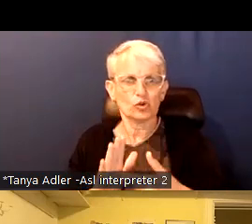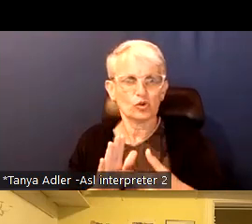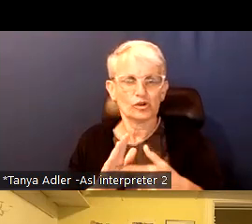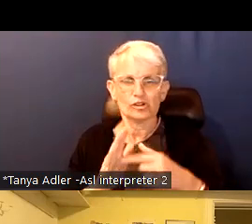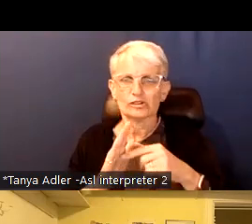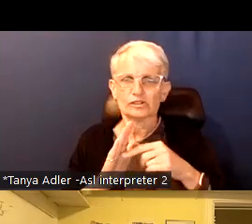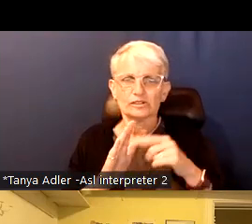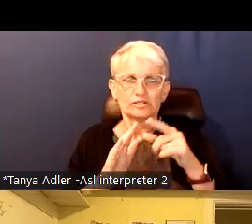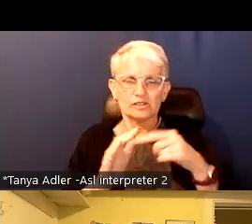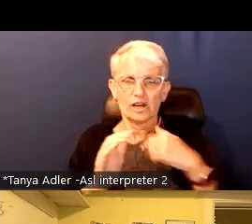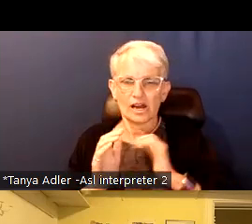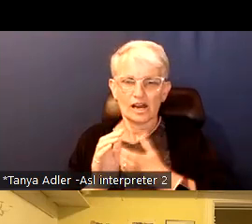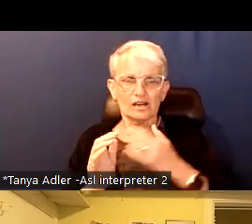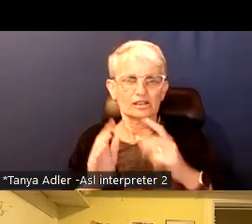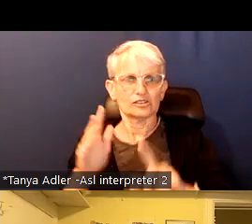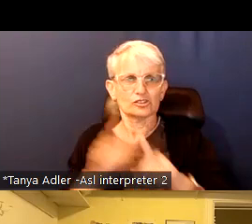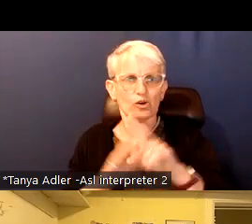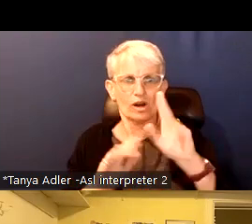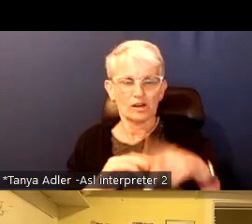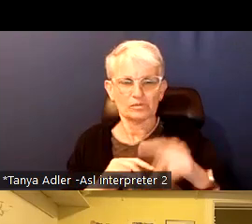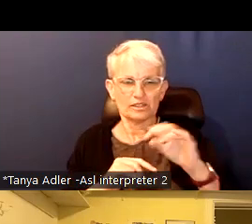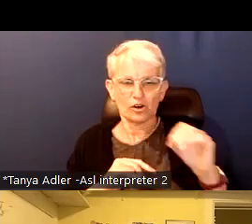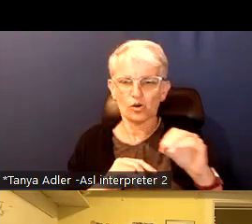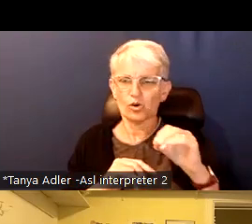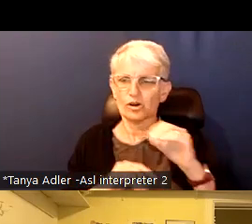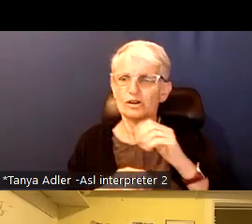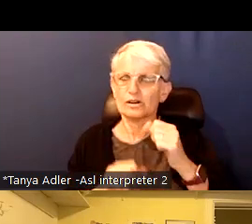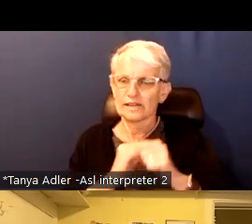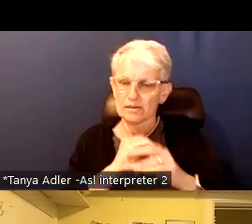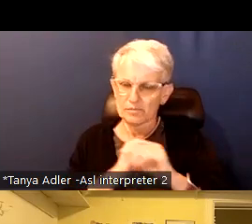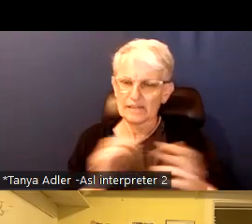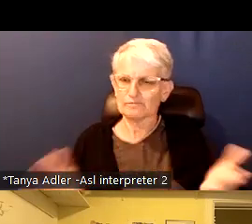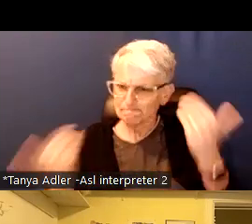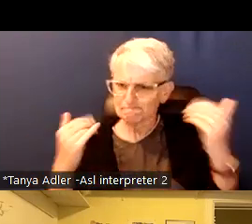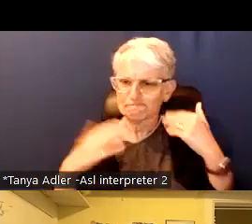attention toward our #ShowUpTO campaign let's get out to vote and our friends to vote and